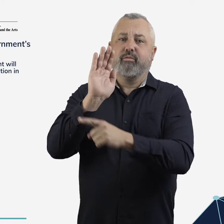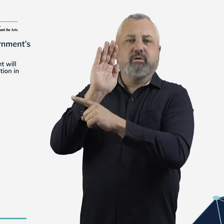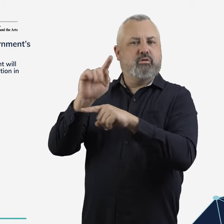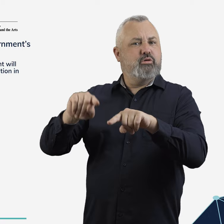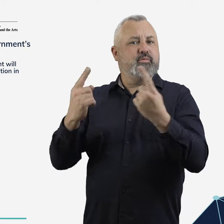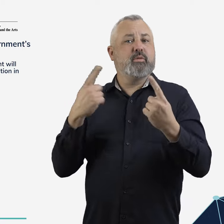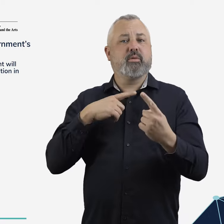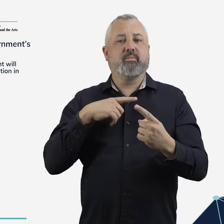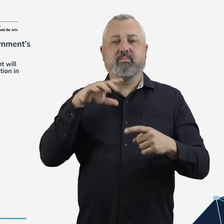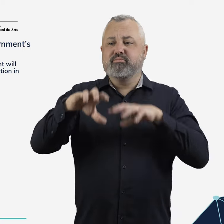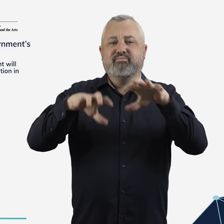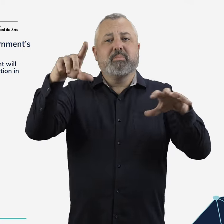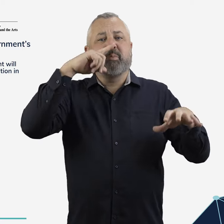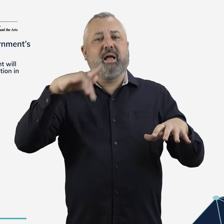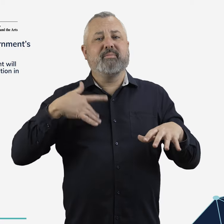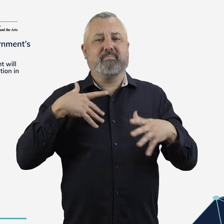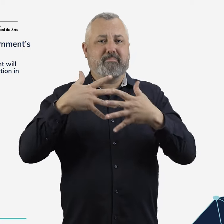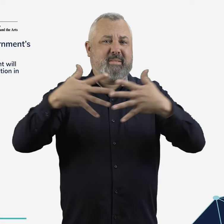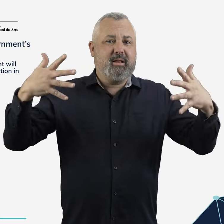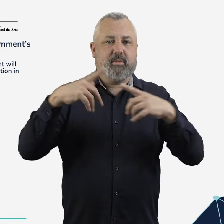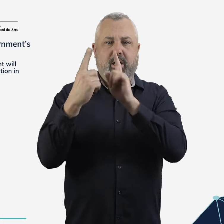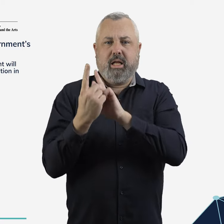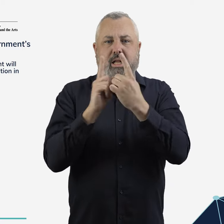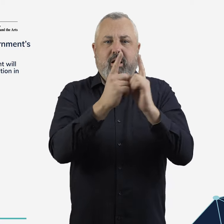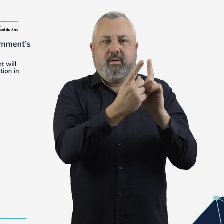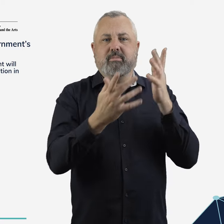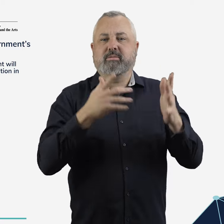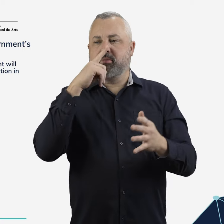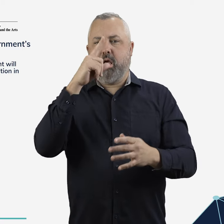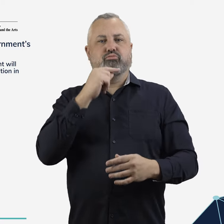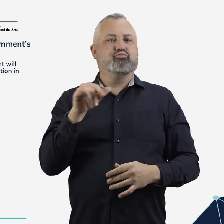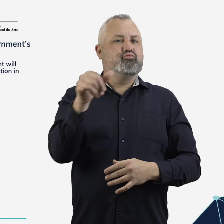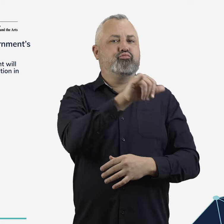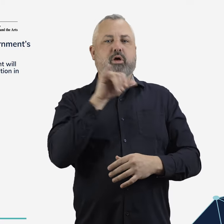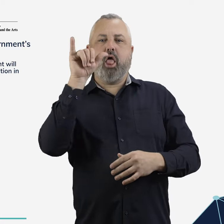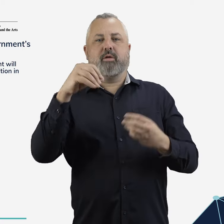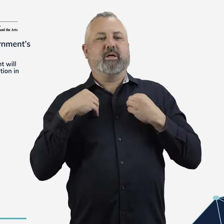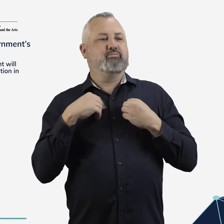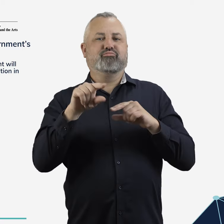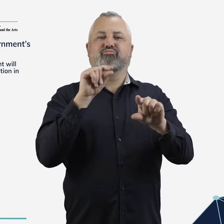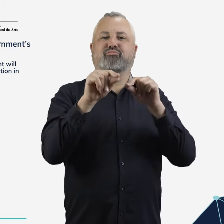emergence of multiple new entrants.